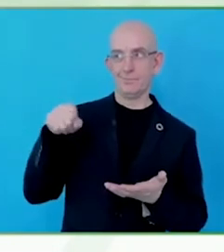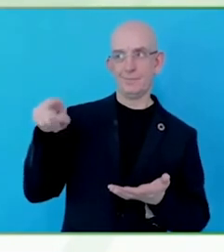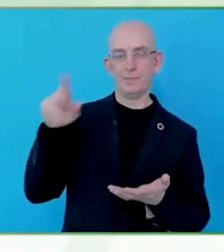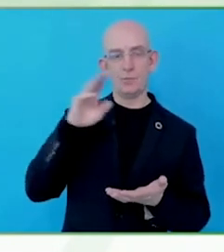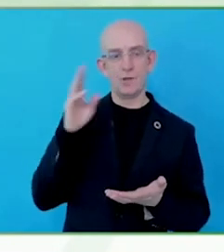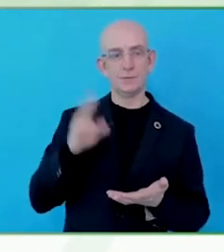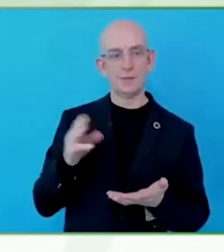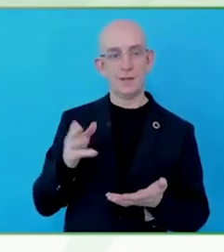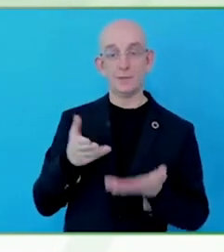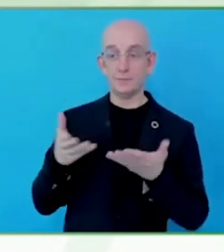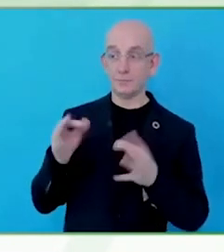Can you please introduce yourself? Tell us more about ICOM Libras.